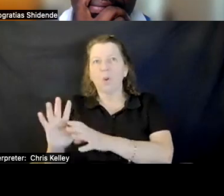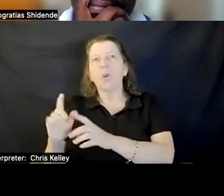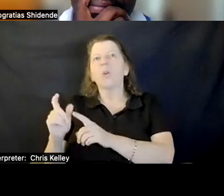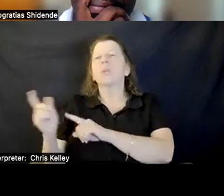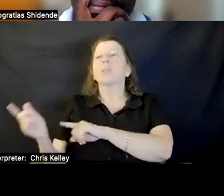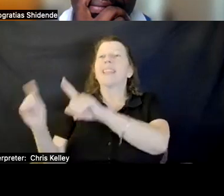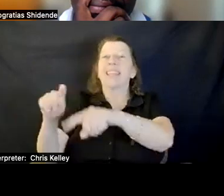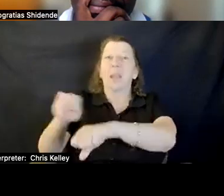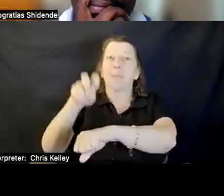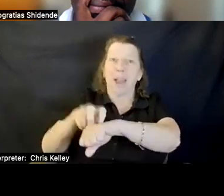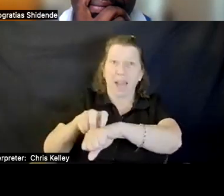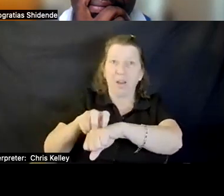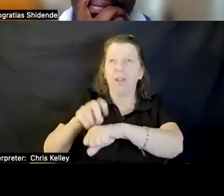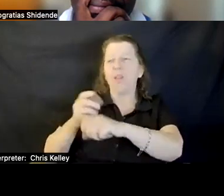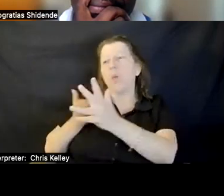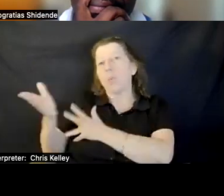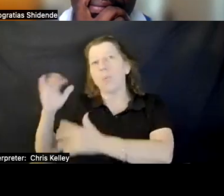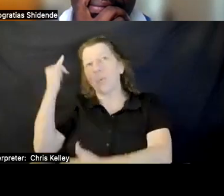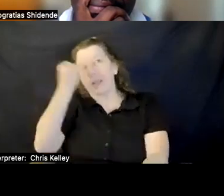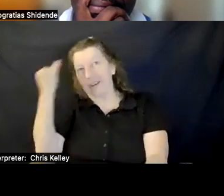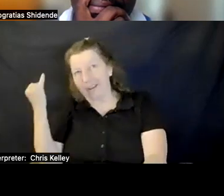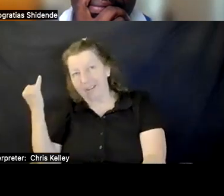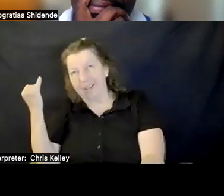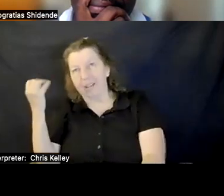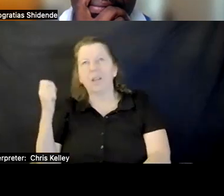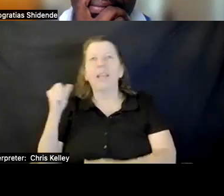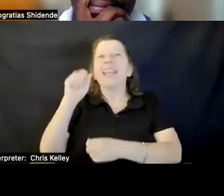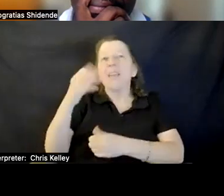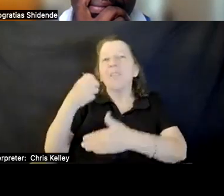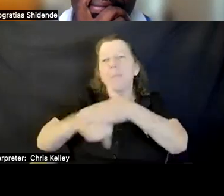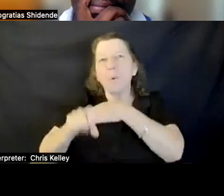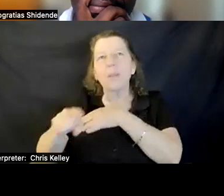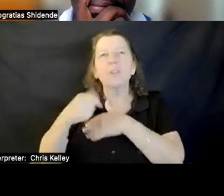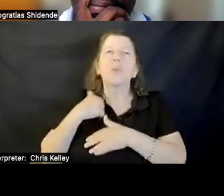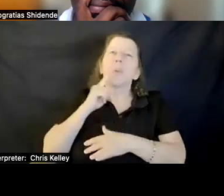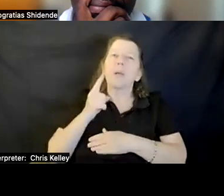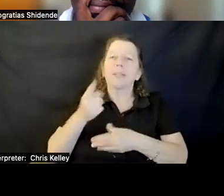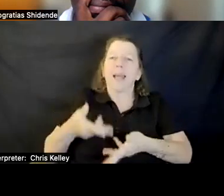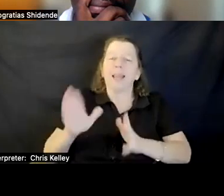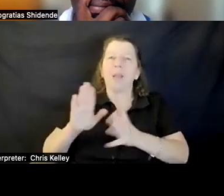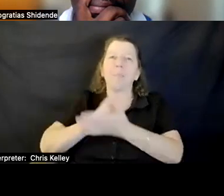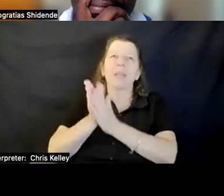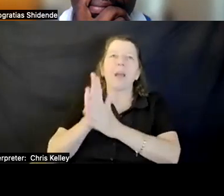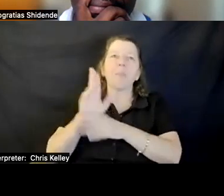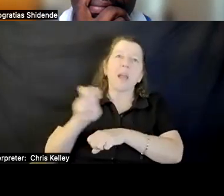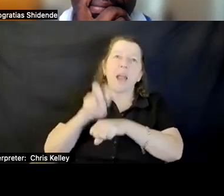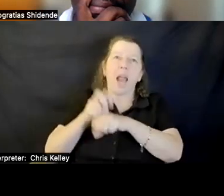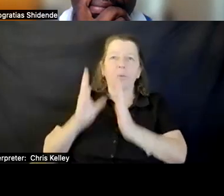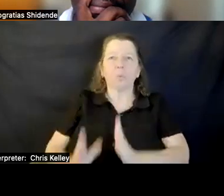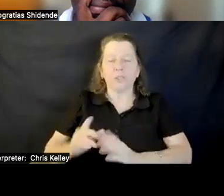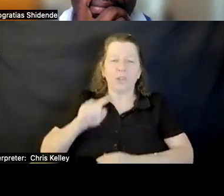THEIR CHILDREN THERE. THERE WAS A BIT OF A CITIZEN SHIP MARKET BETWEEN THE CHILDREN AND THE FATHERS